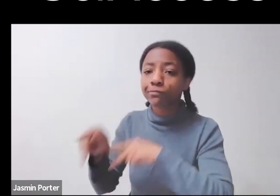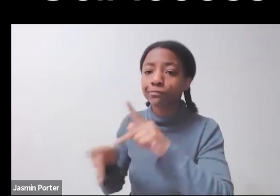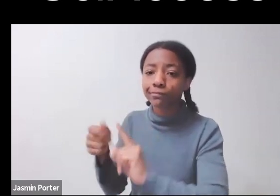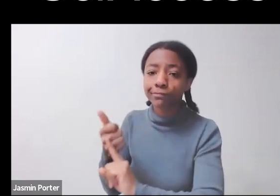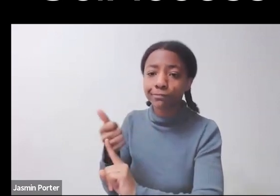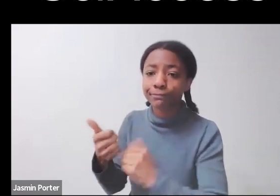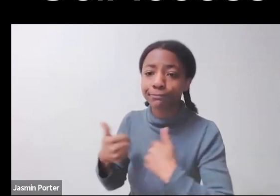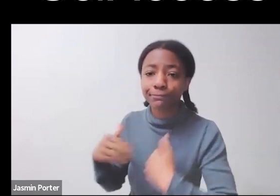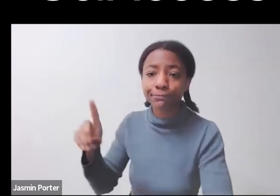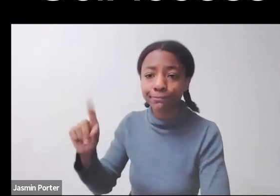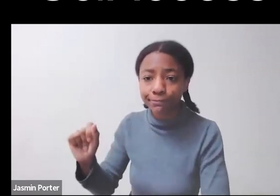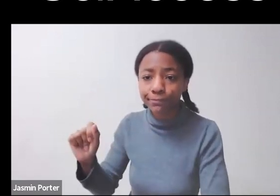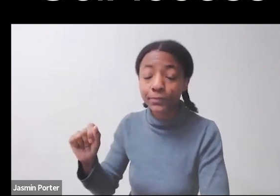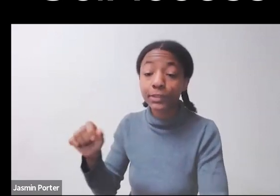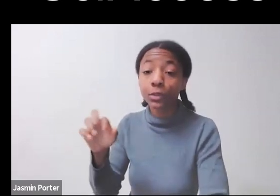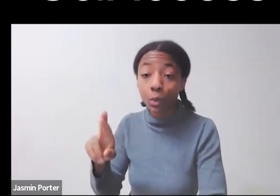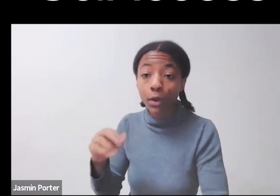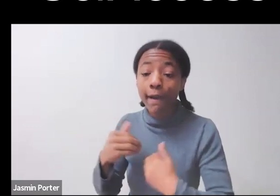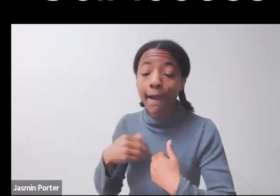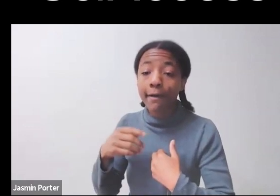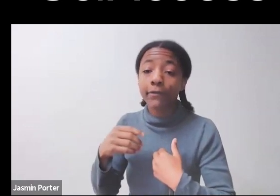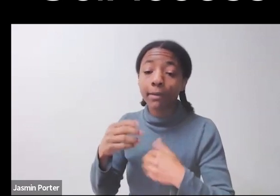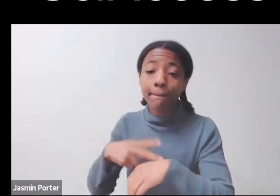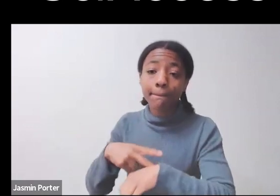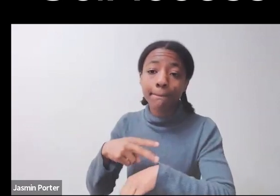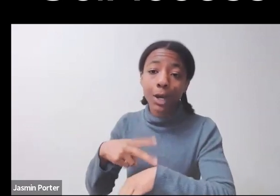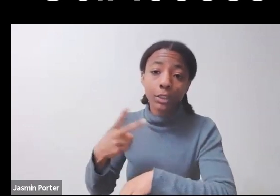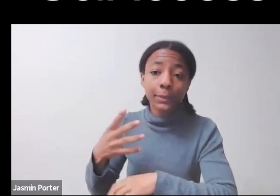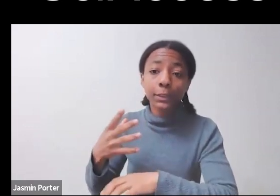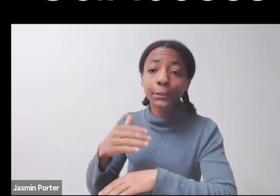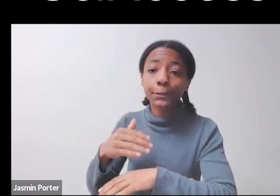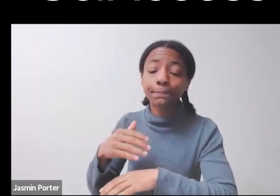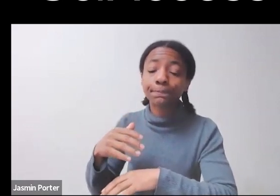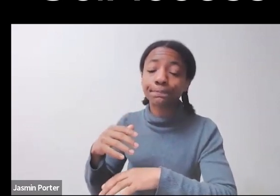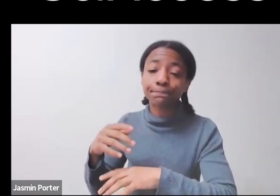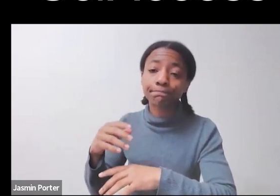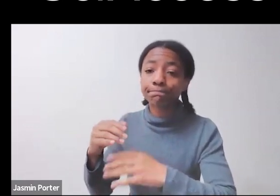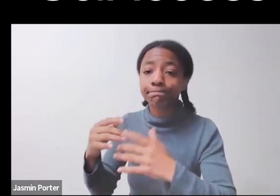intersectional perspective.